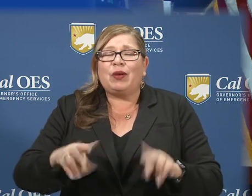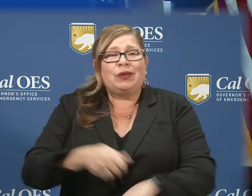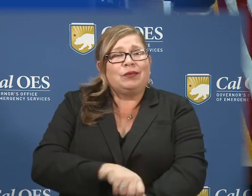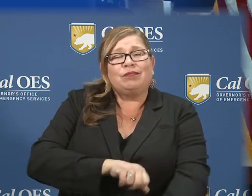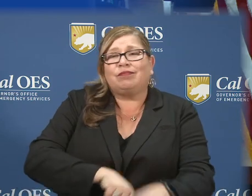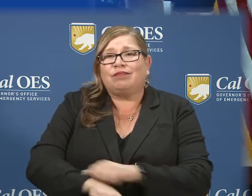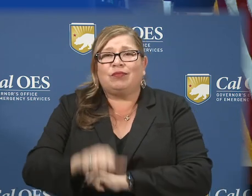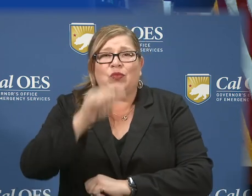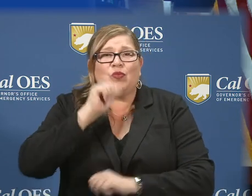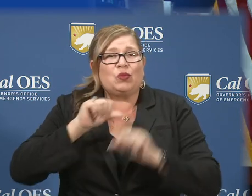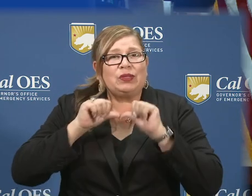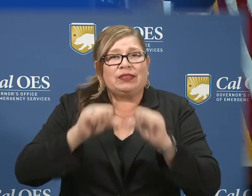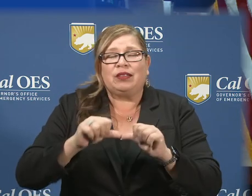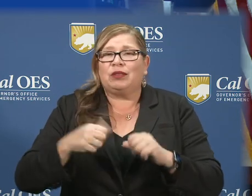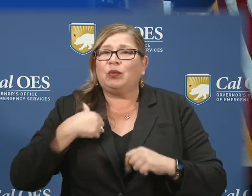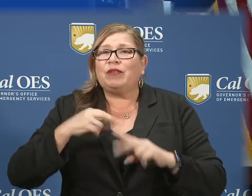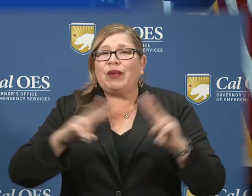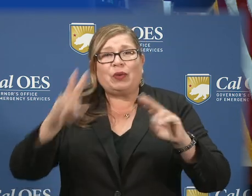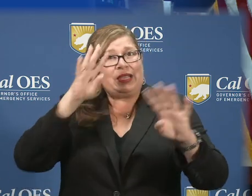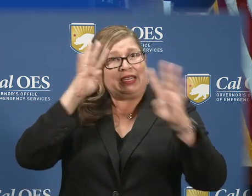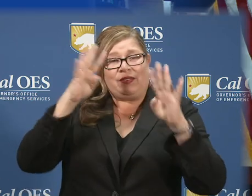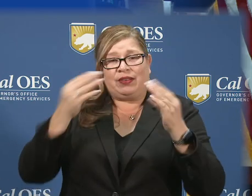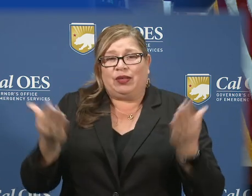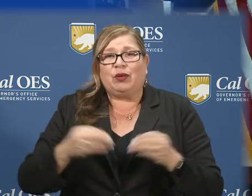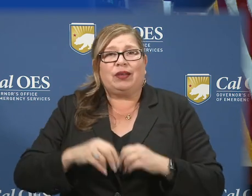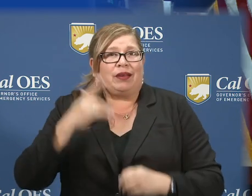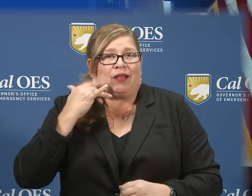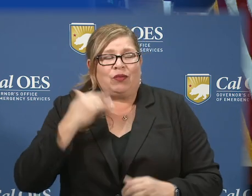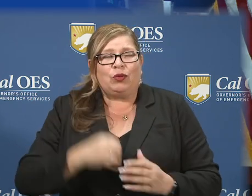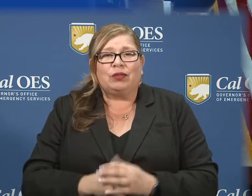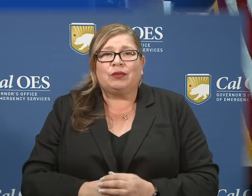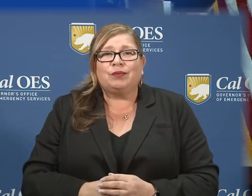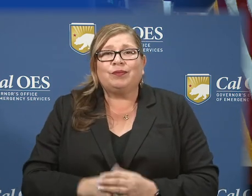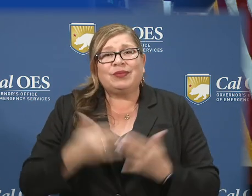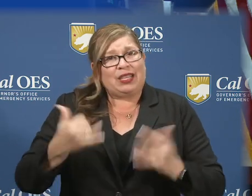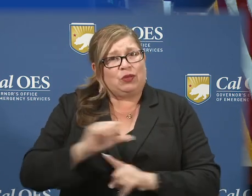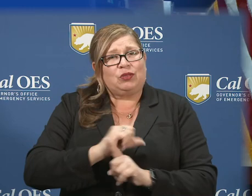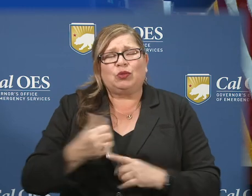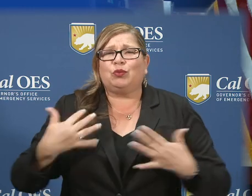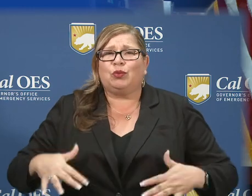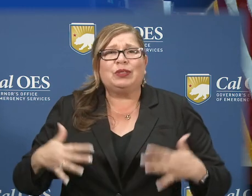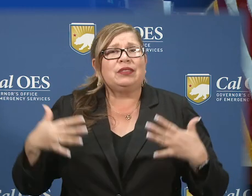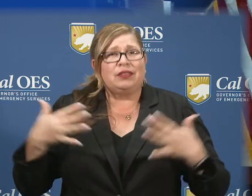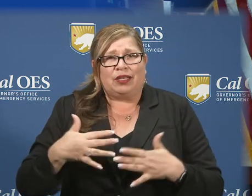we're a very very innovative state and it's scary, I understand that, it's a